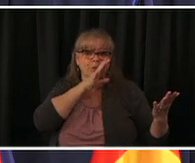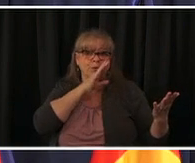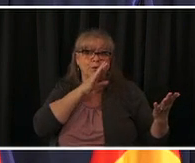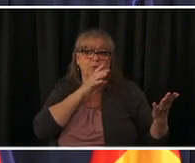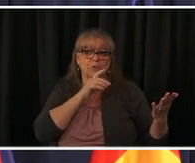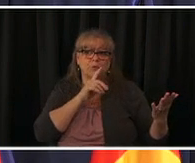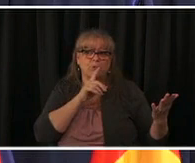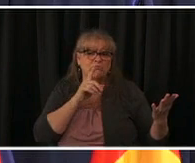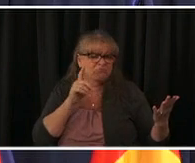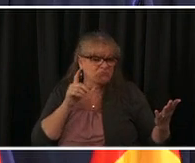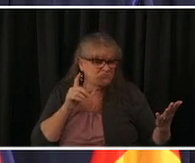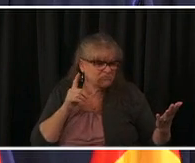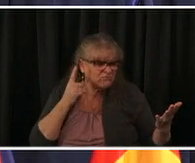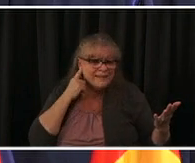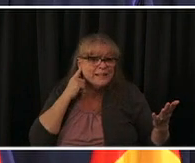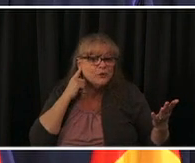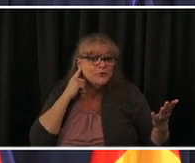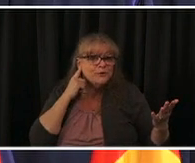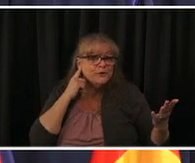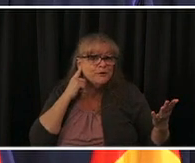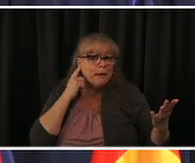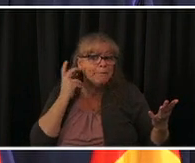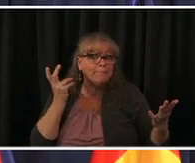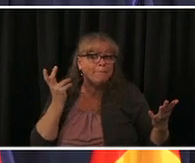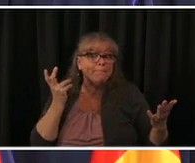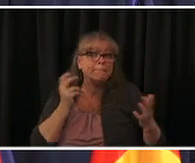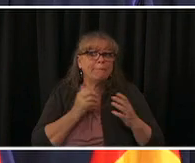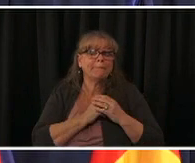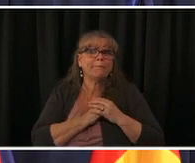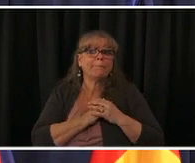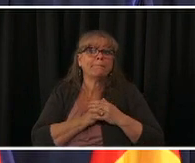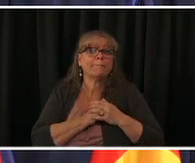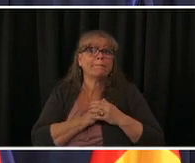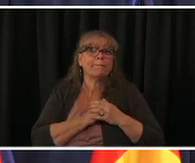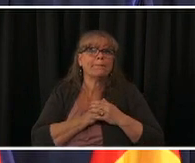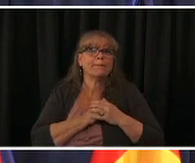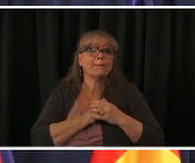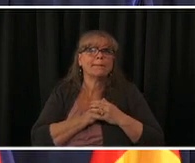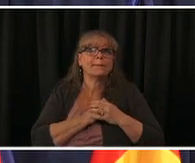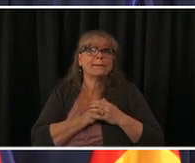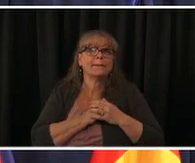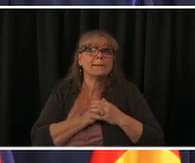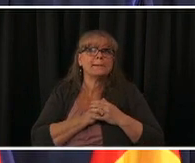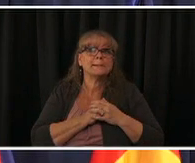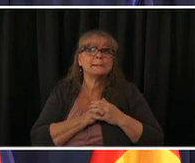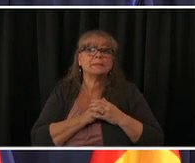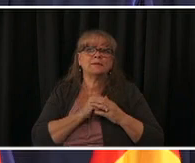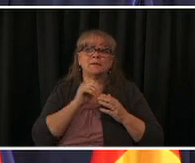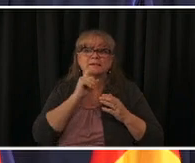repeatedly how important it is to keep wearing masks and distancing um until